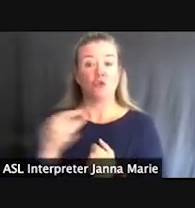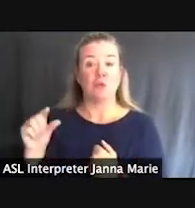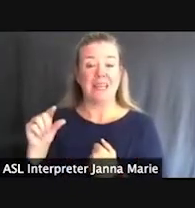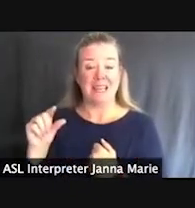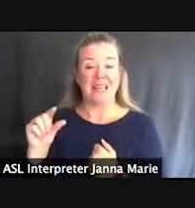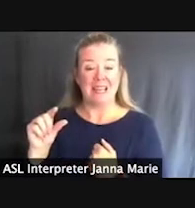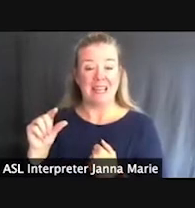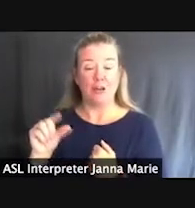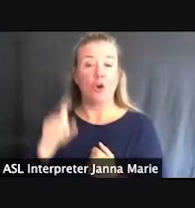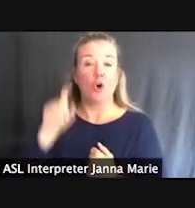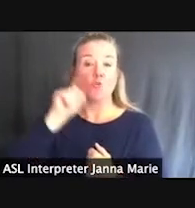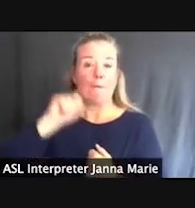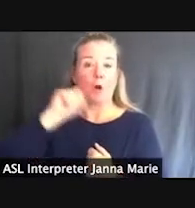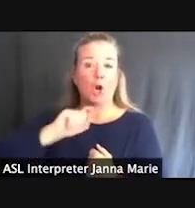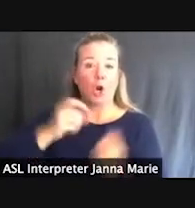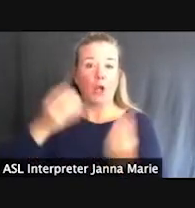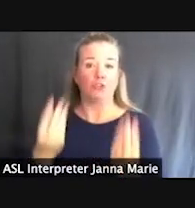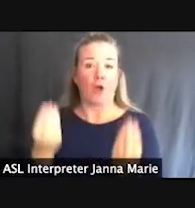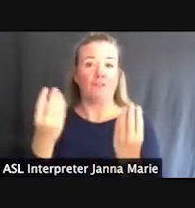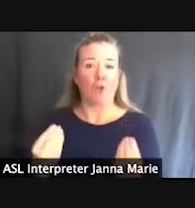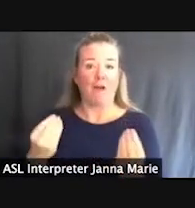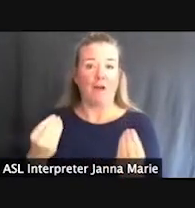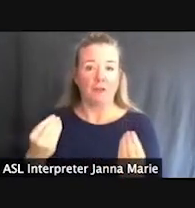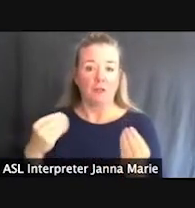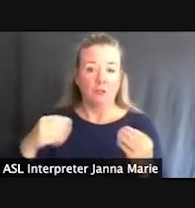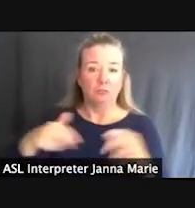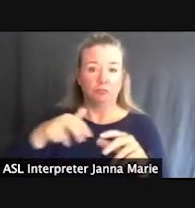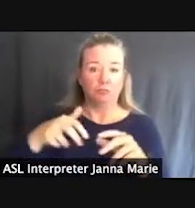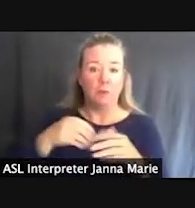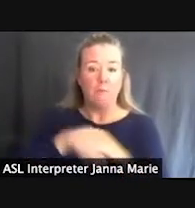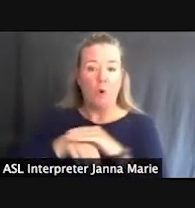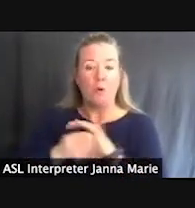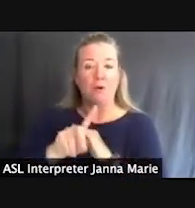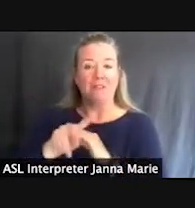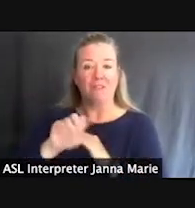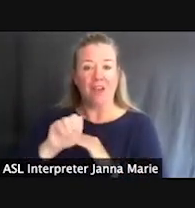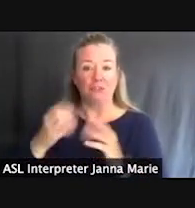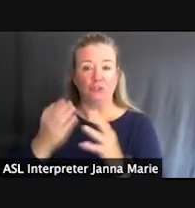that allows for mobility devices to easily access the different ground components.